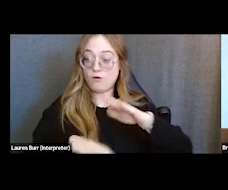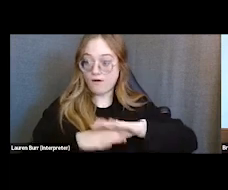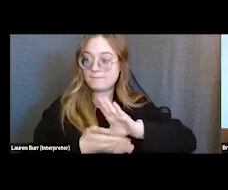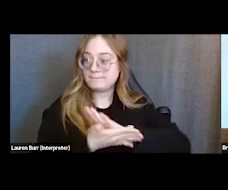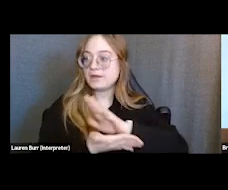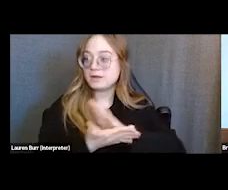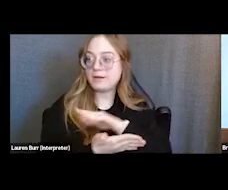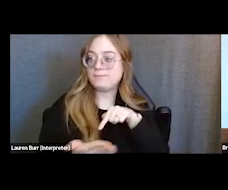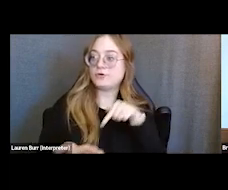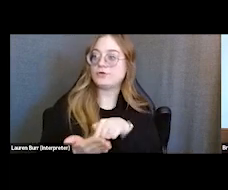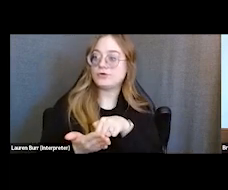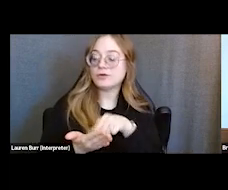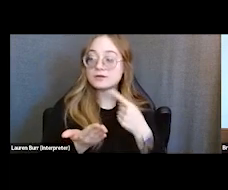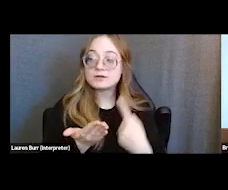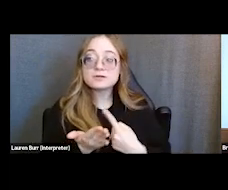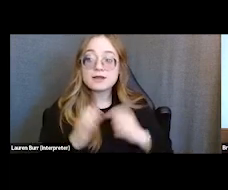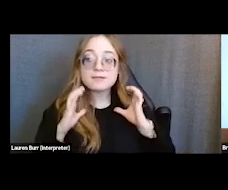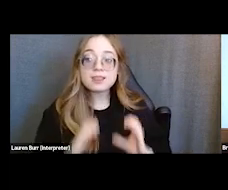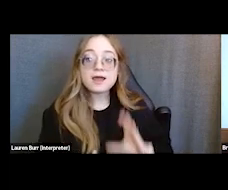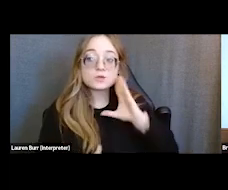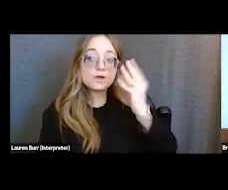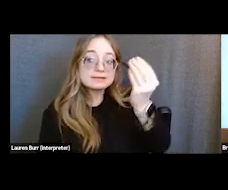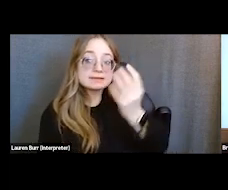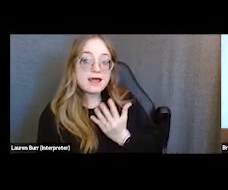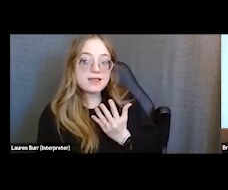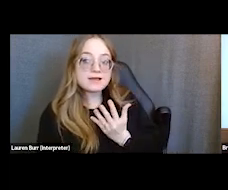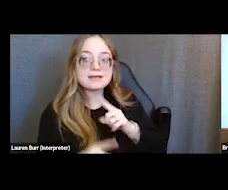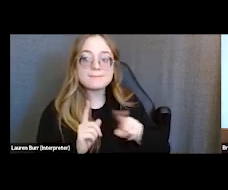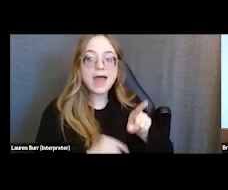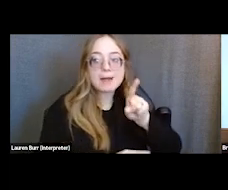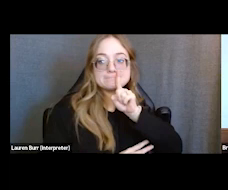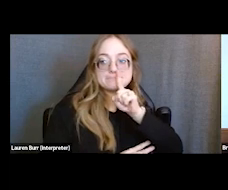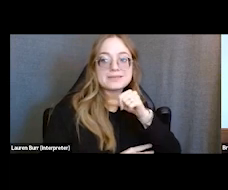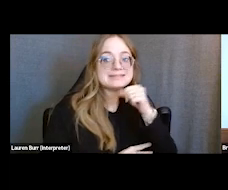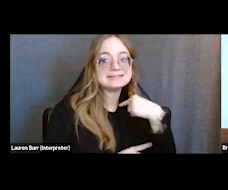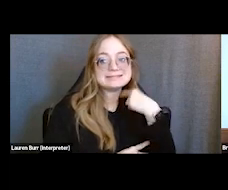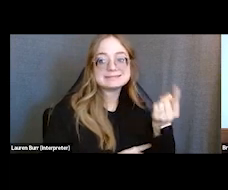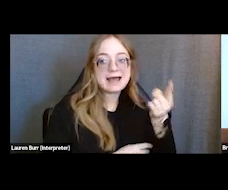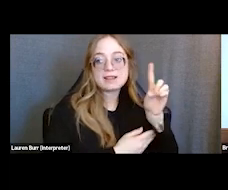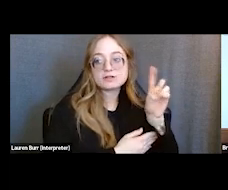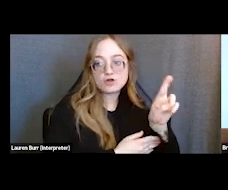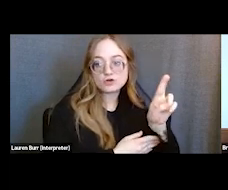Sometimes clients disclose things to us that they don't to their medical providers because we tend to see them in a more relaxed setting.